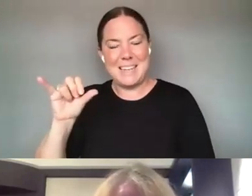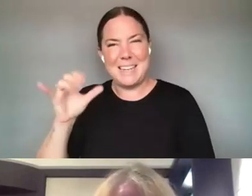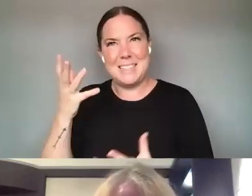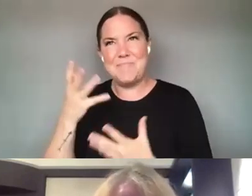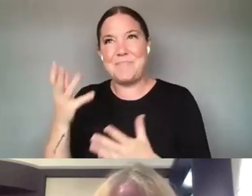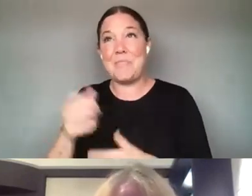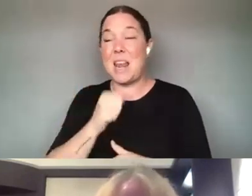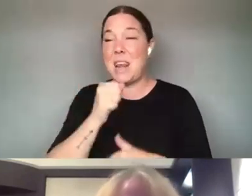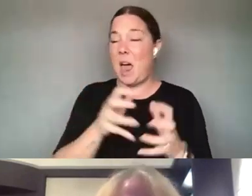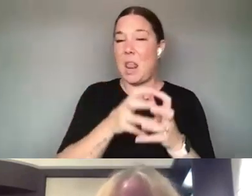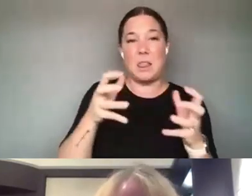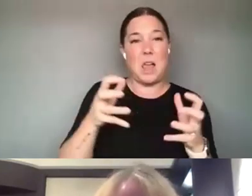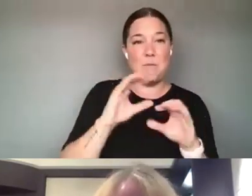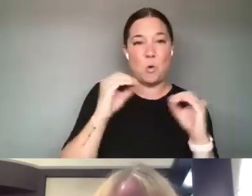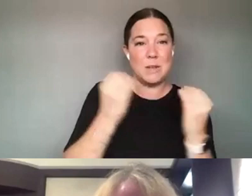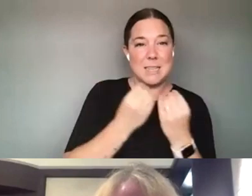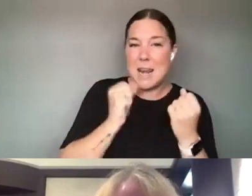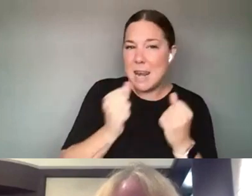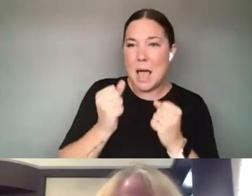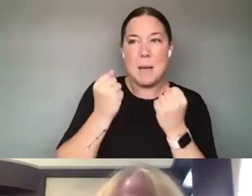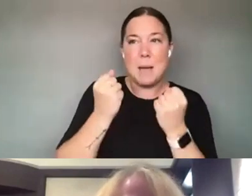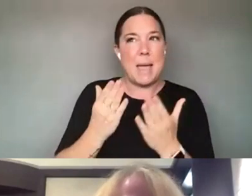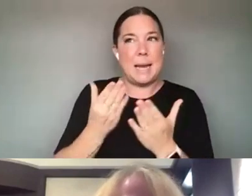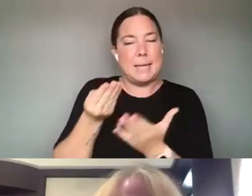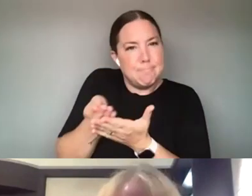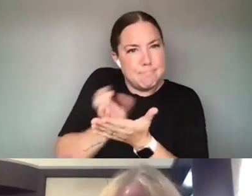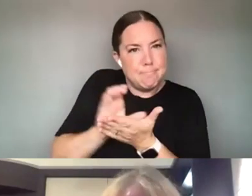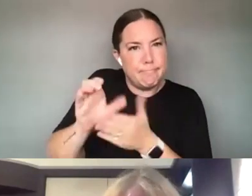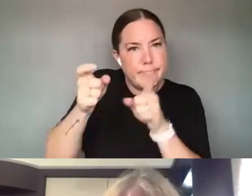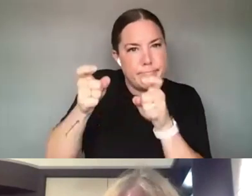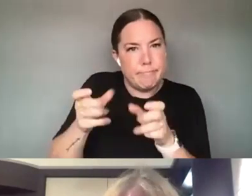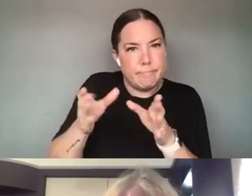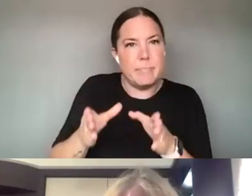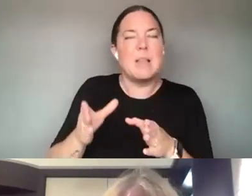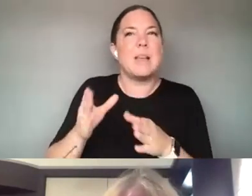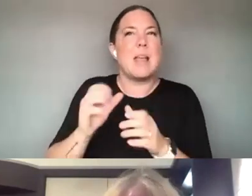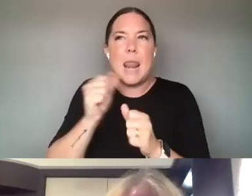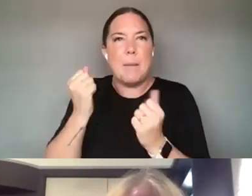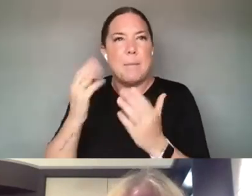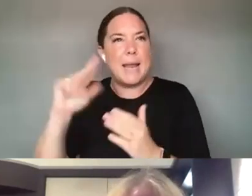CERTAINLY NOT A LOT OF GOVERNMENT AGENCIES ARE USED TO AND COMFORTABLE WITH EMBRACING.